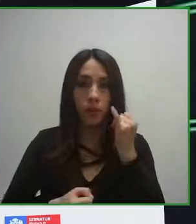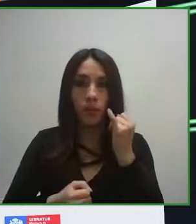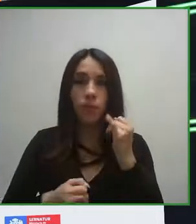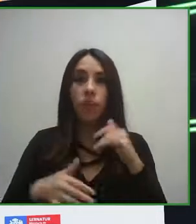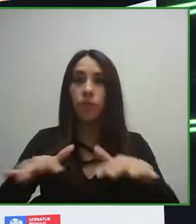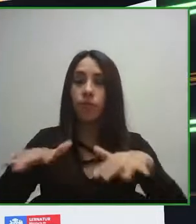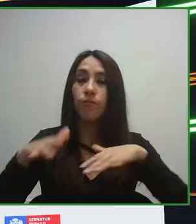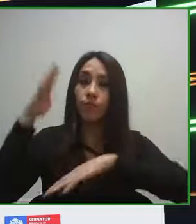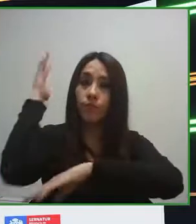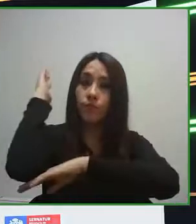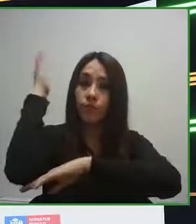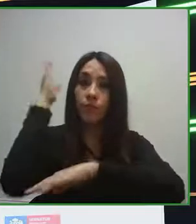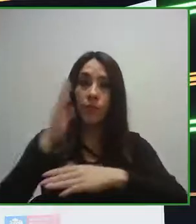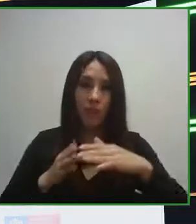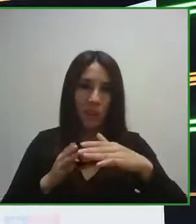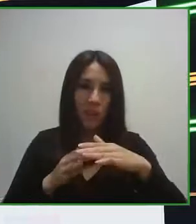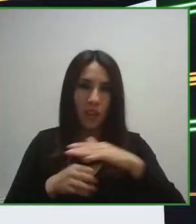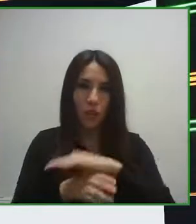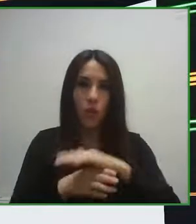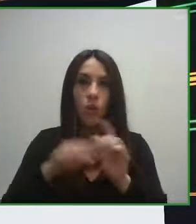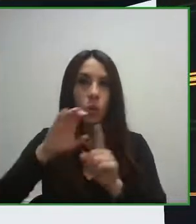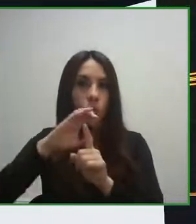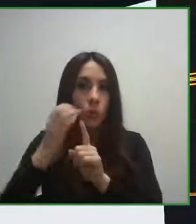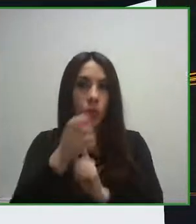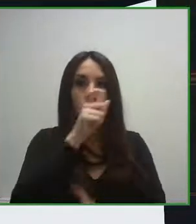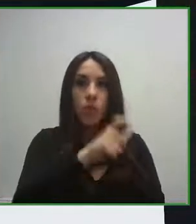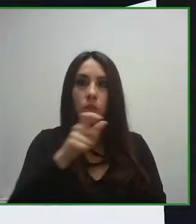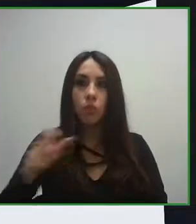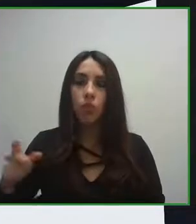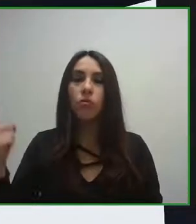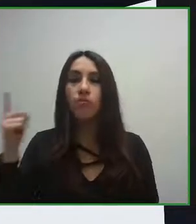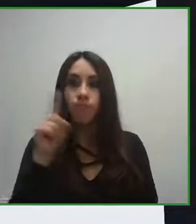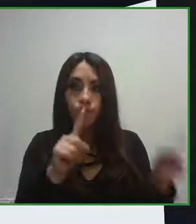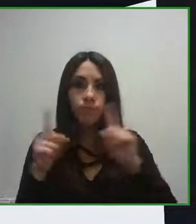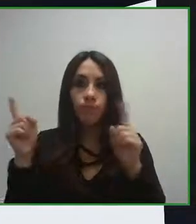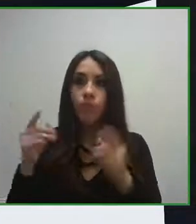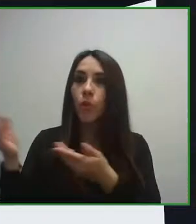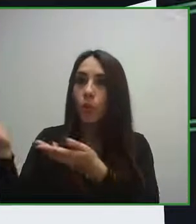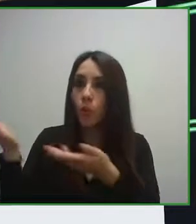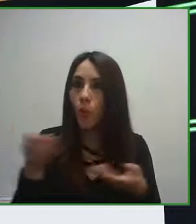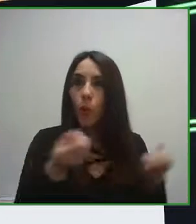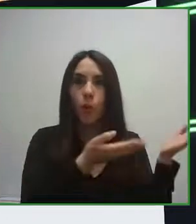The experts that we've invited will analyse the use of technology to bring access to culture